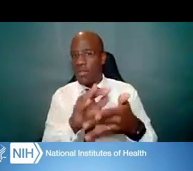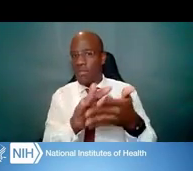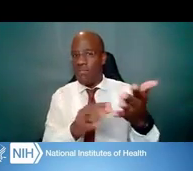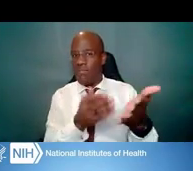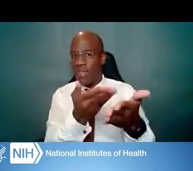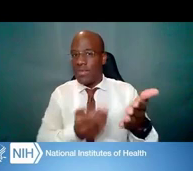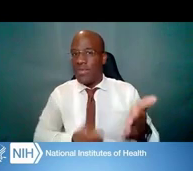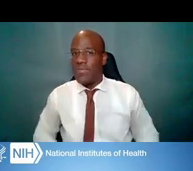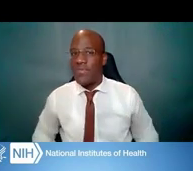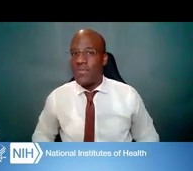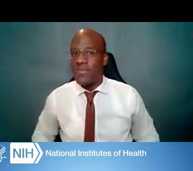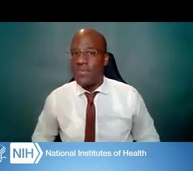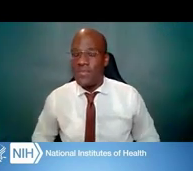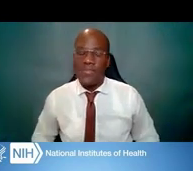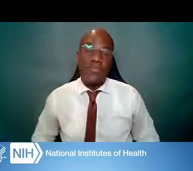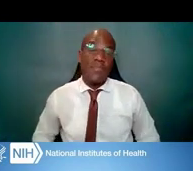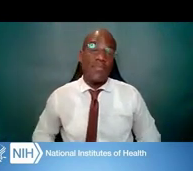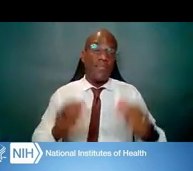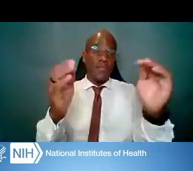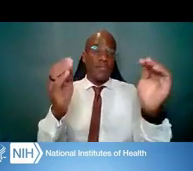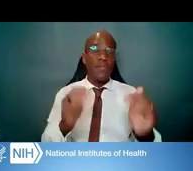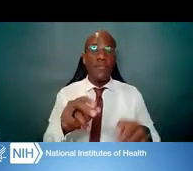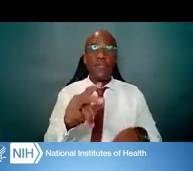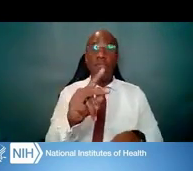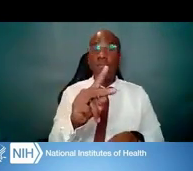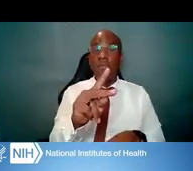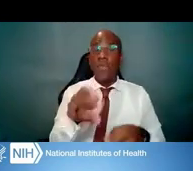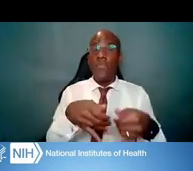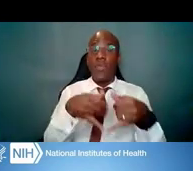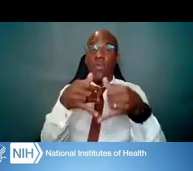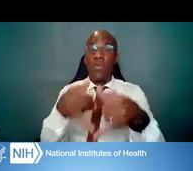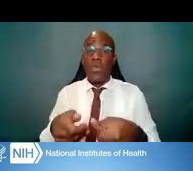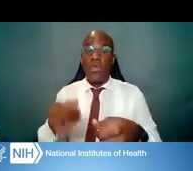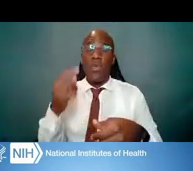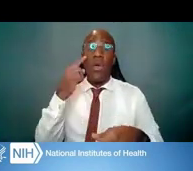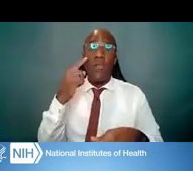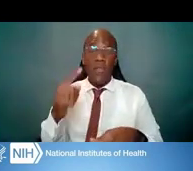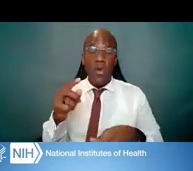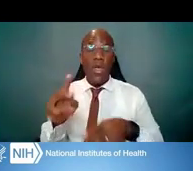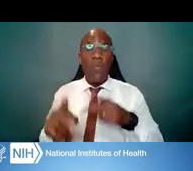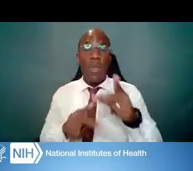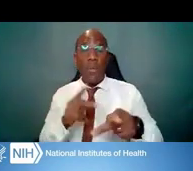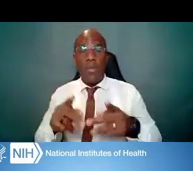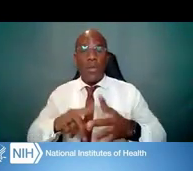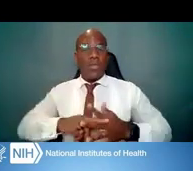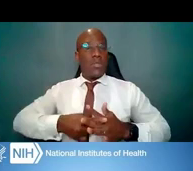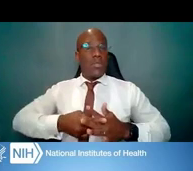K-awards are intended for those who are in an initial phase of a research career,